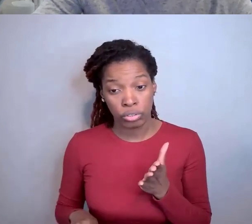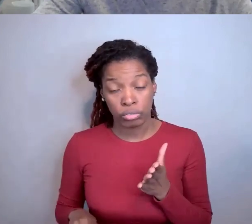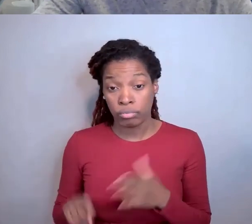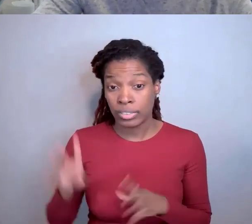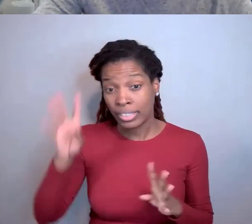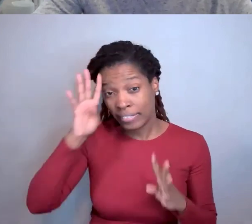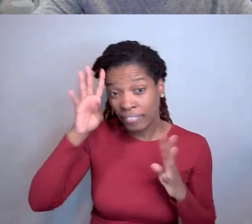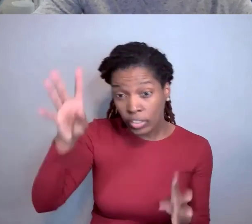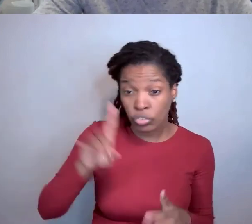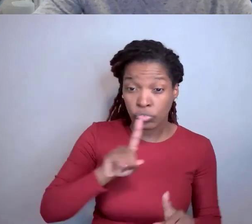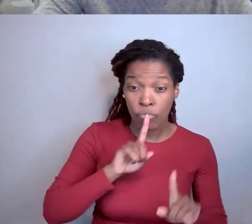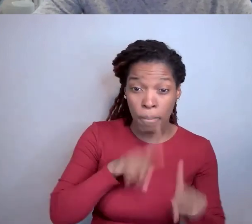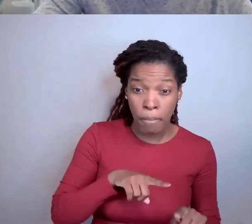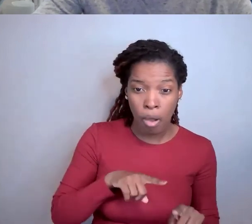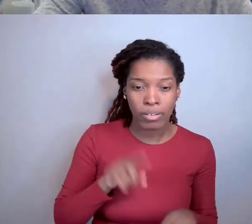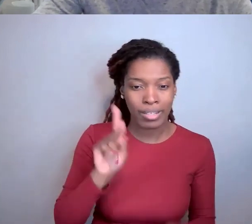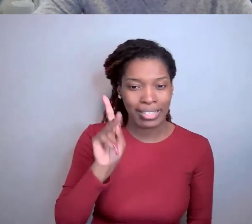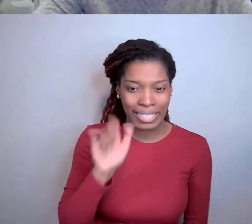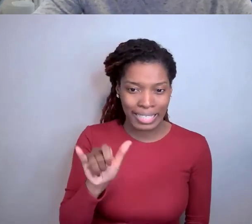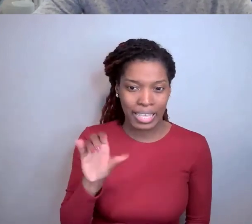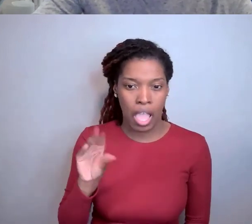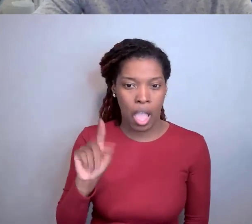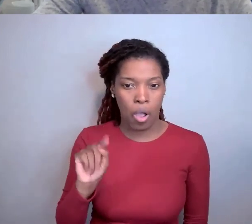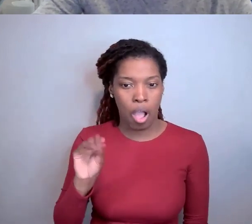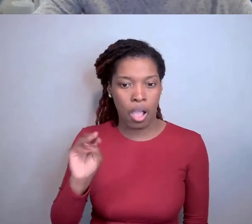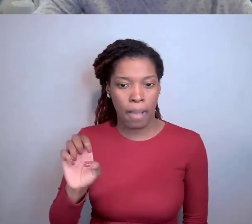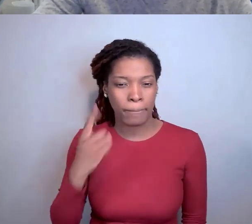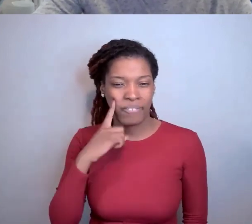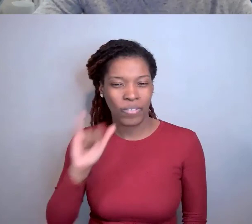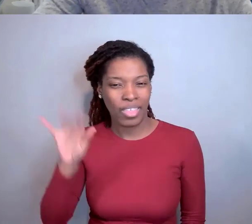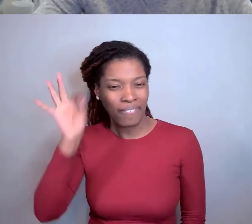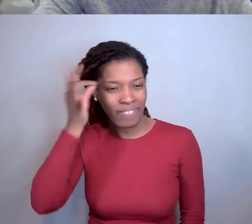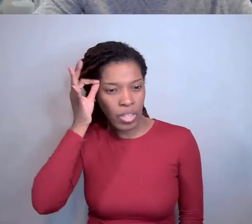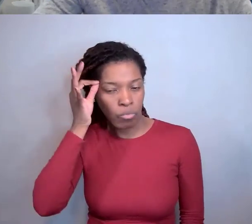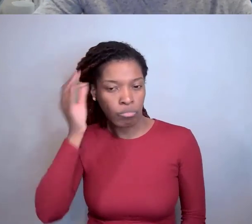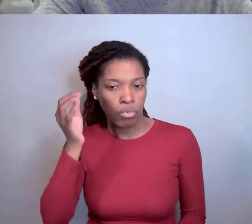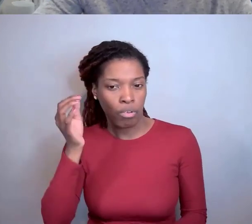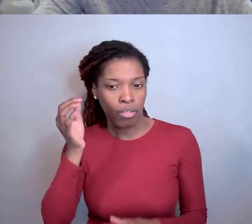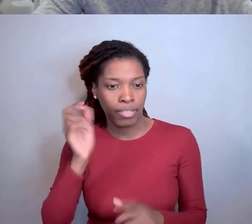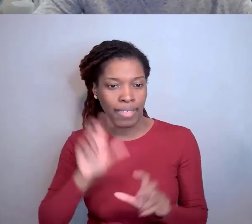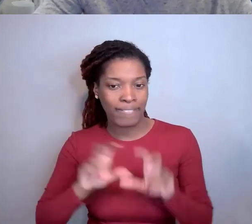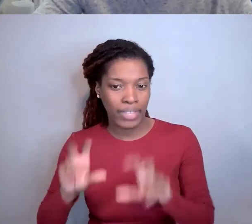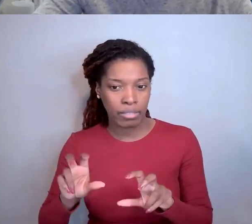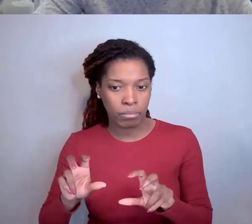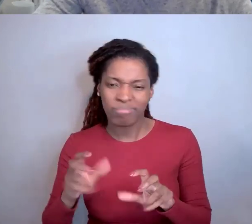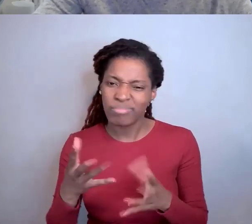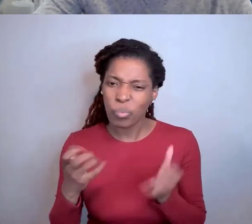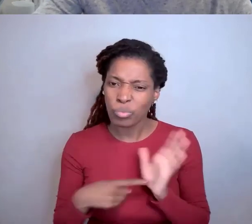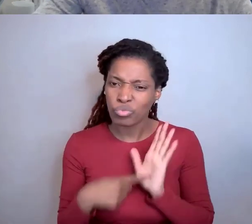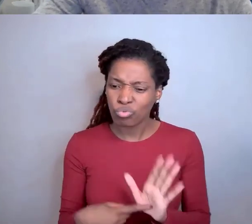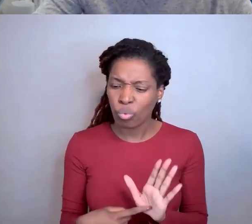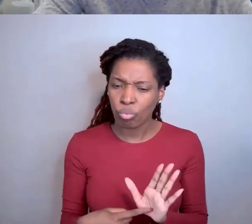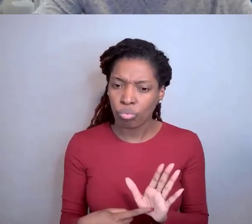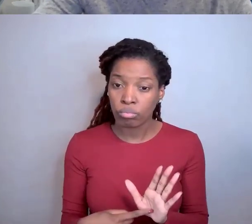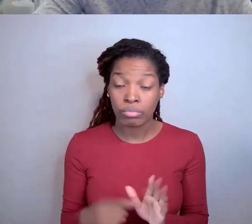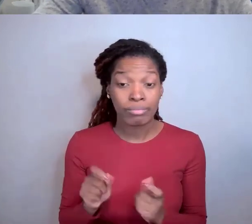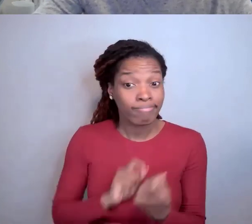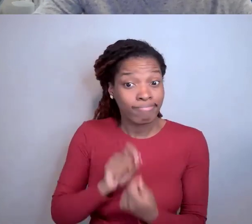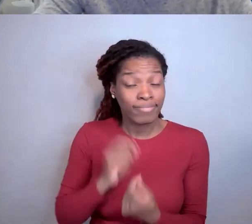is a key outcome of that federal investment and so you want it to show, and particularly if it was very successful